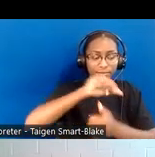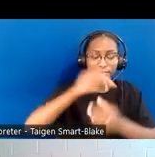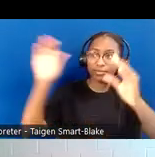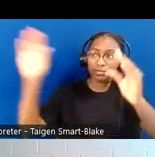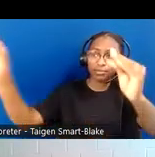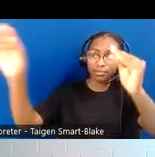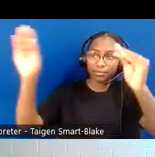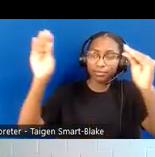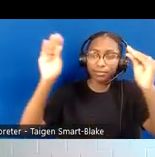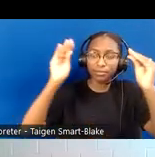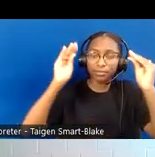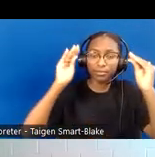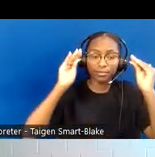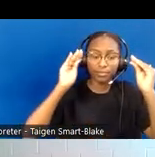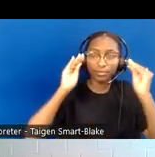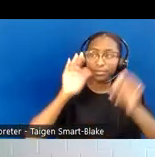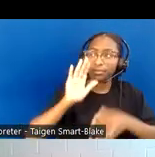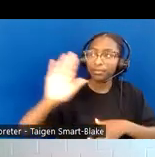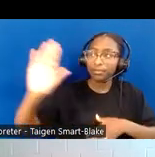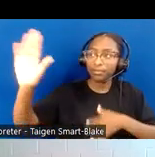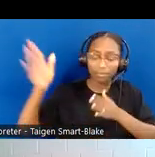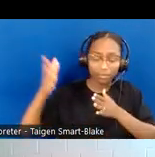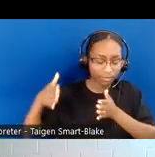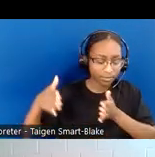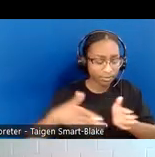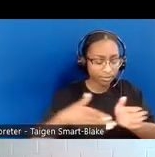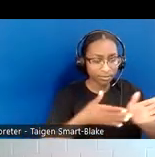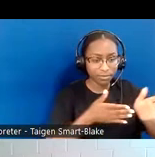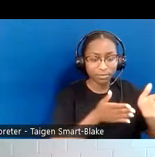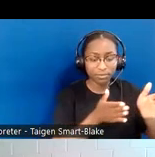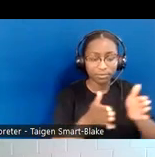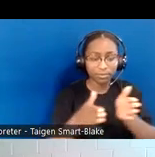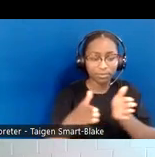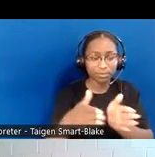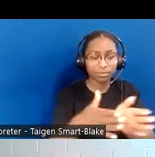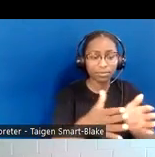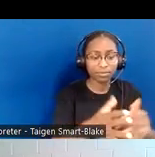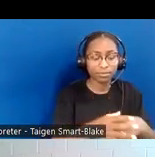Teach us your ways